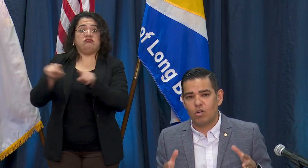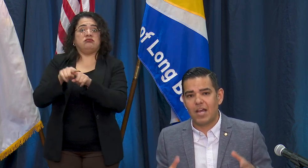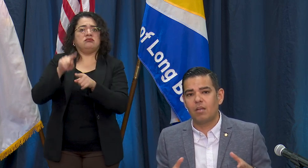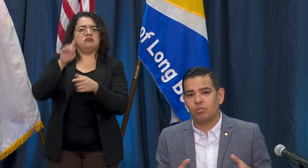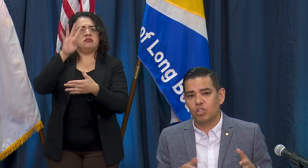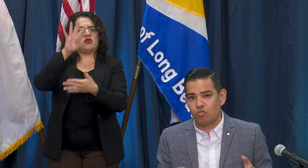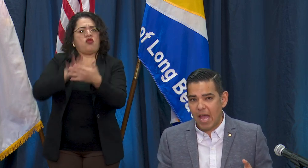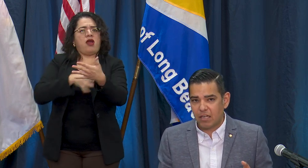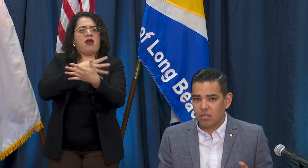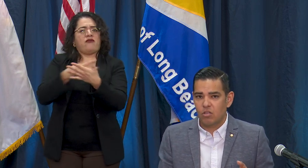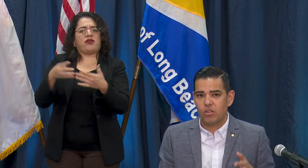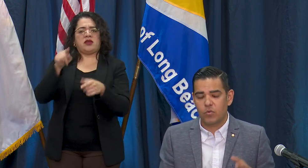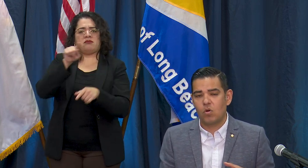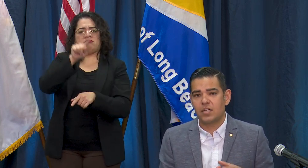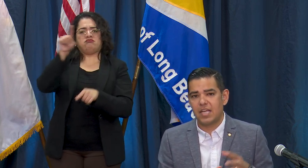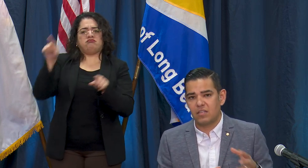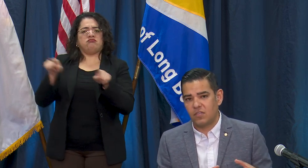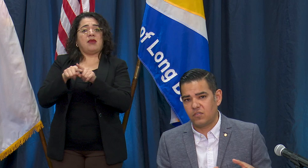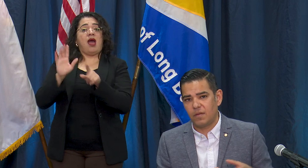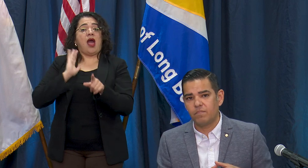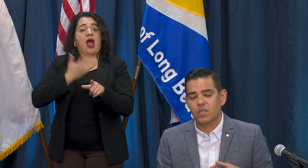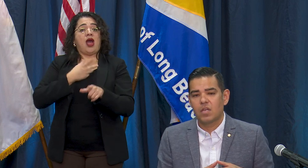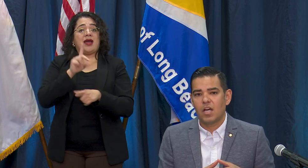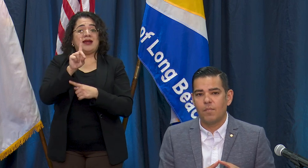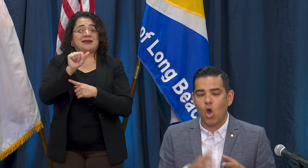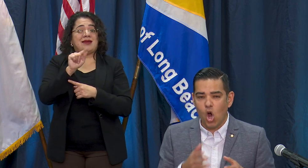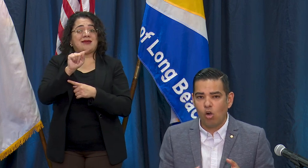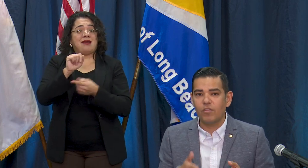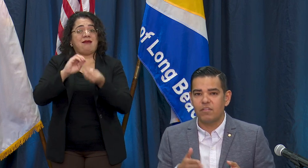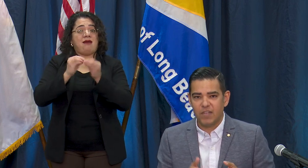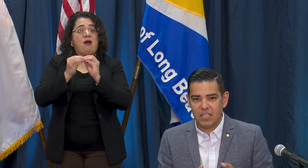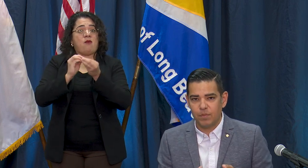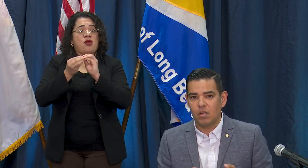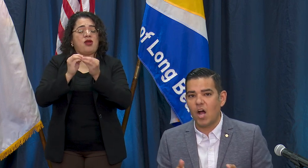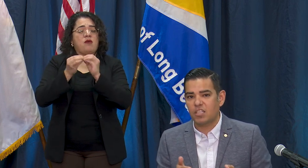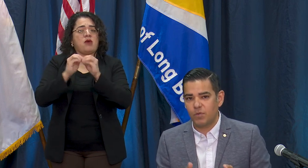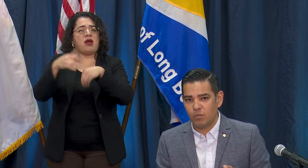we're now able to track, through our data system, all the available hospital